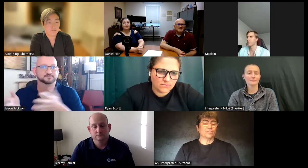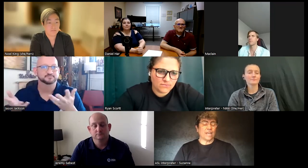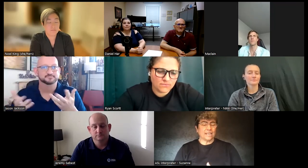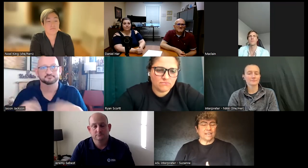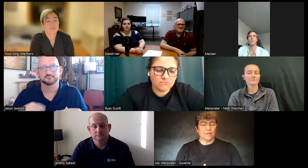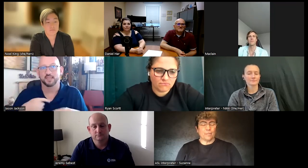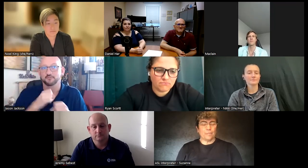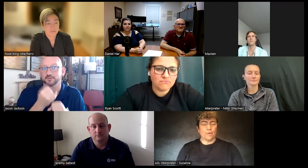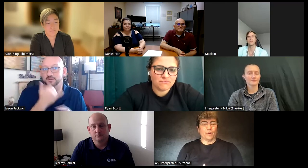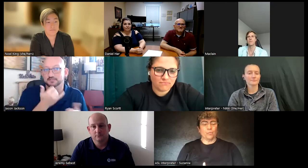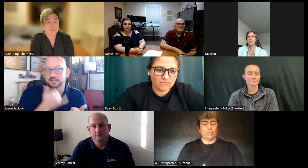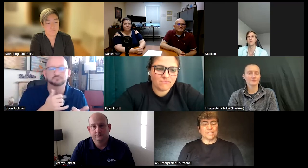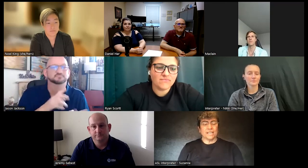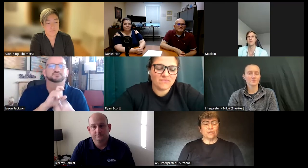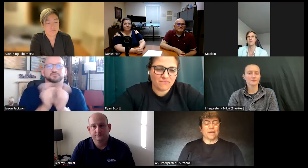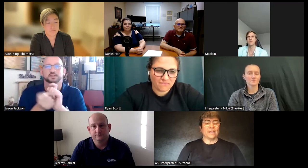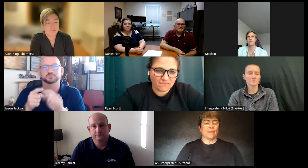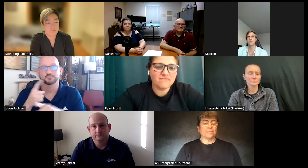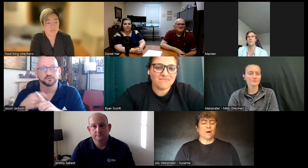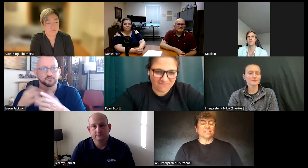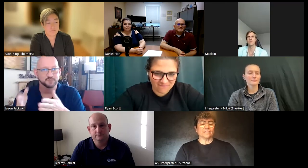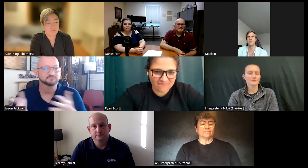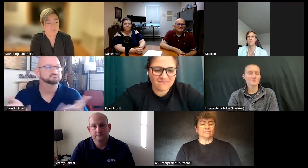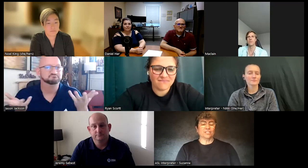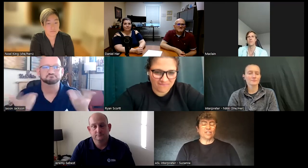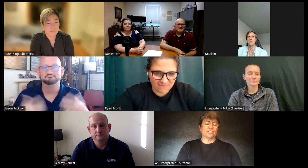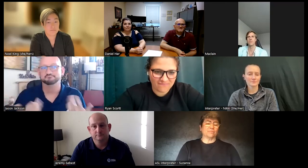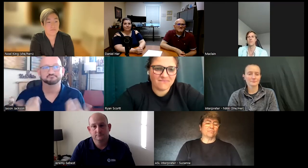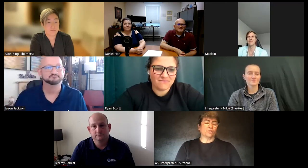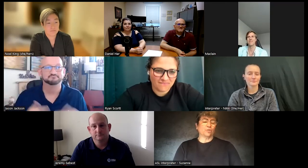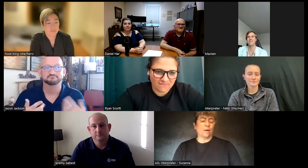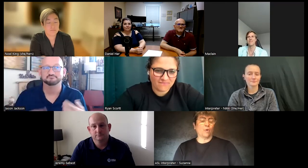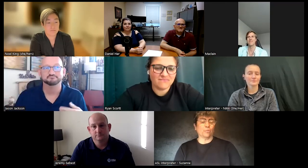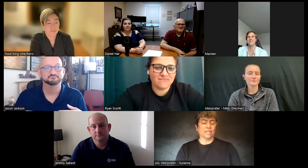taking the mistakes you made and make them positive change them to a more